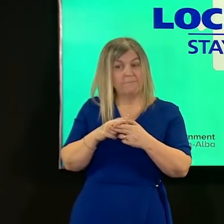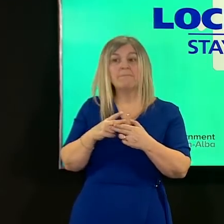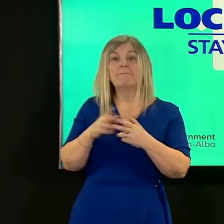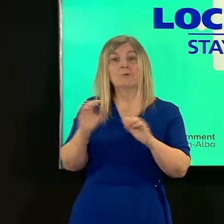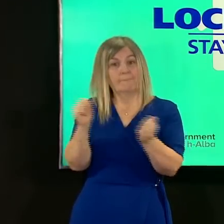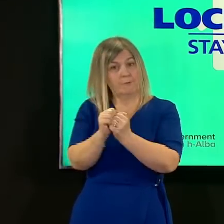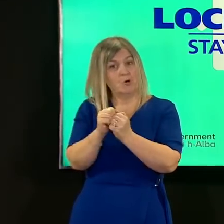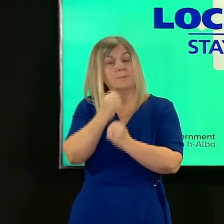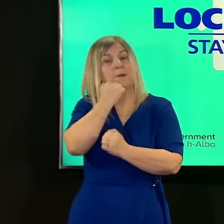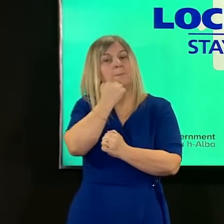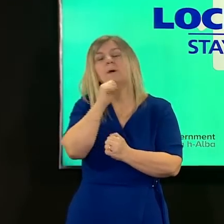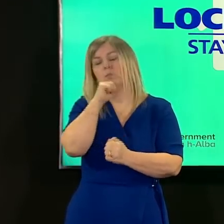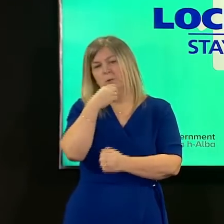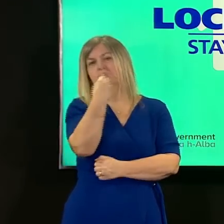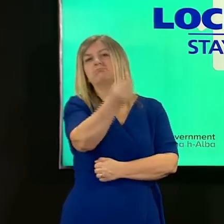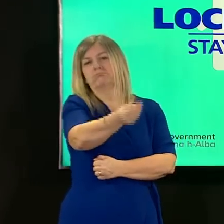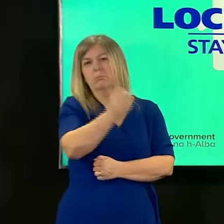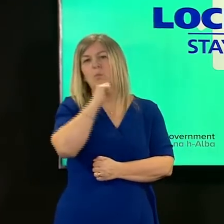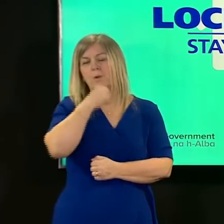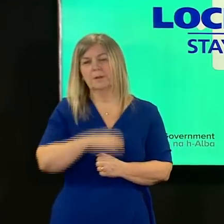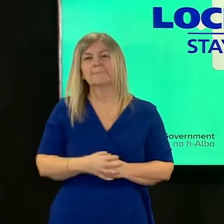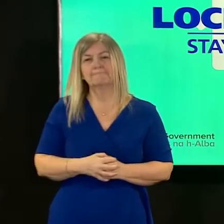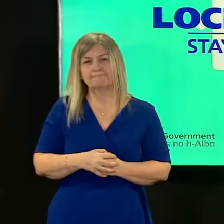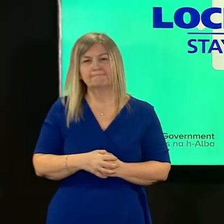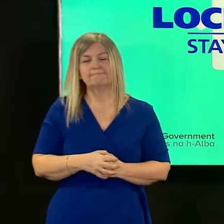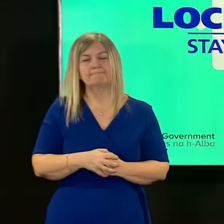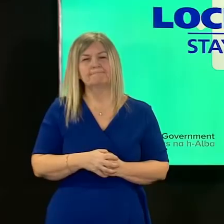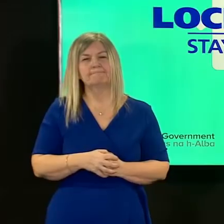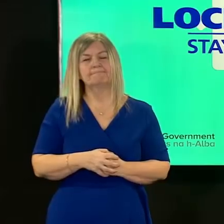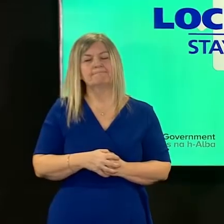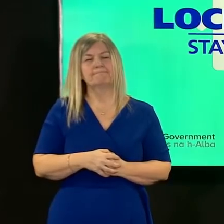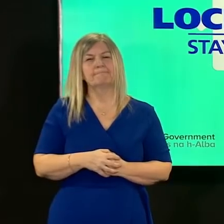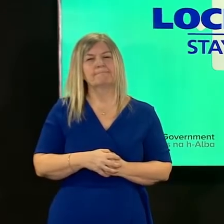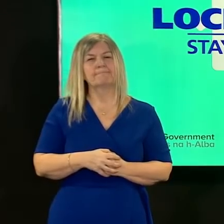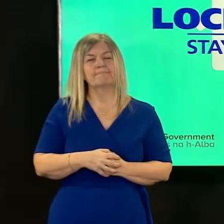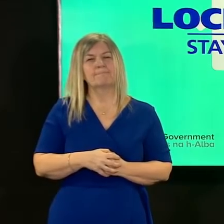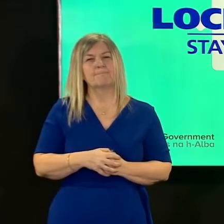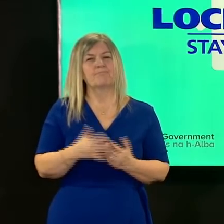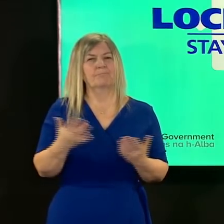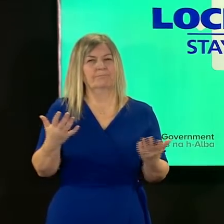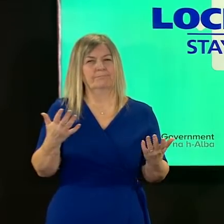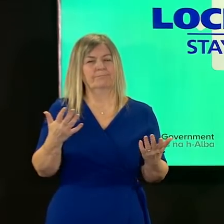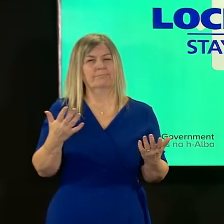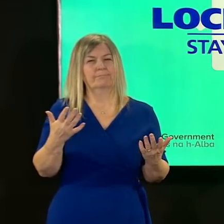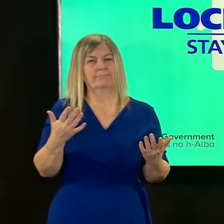we'll certainly get that to you later on today bearing in mind uh the the the number itself